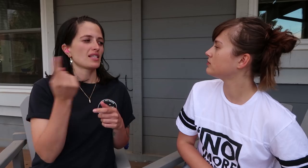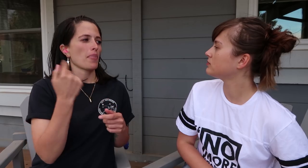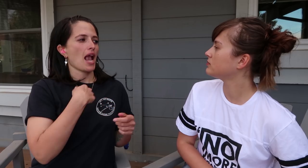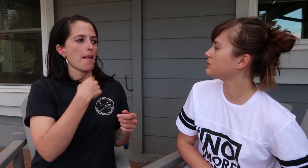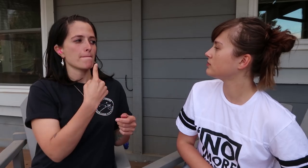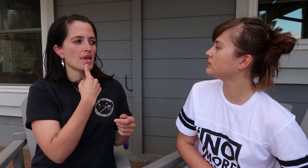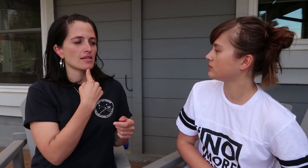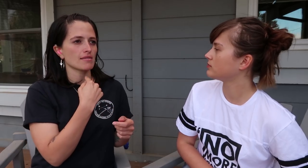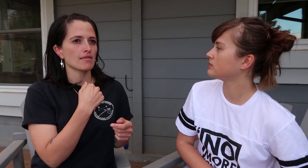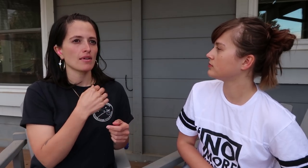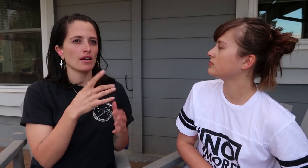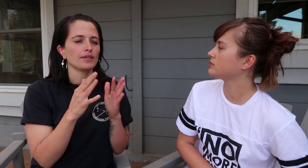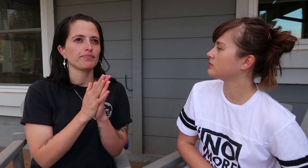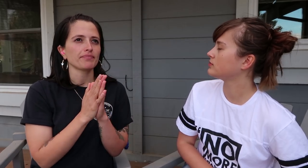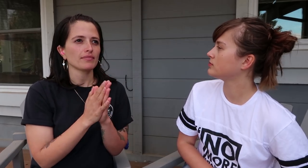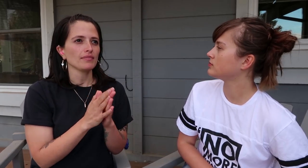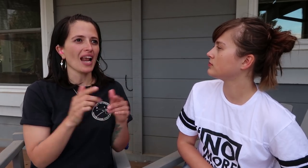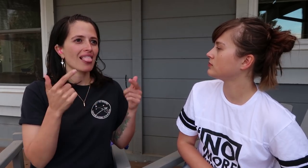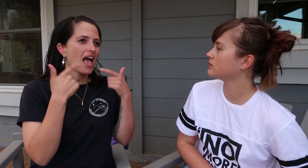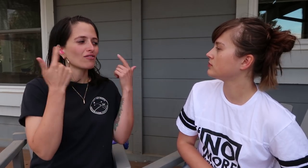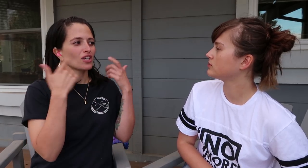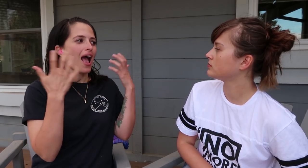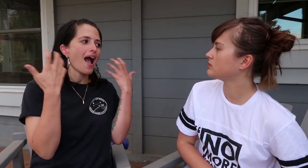Something I miss would be laughter.